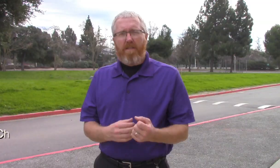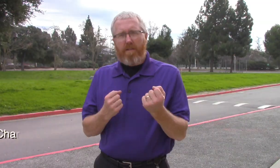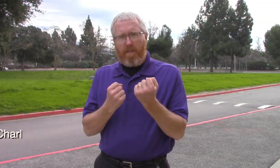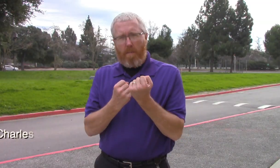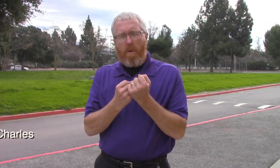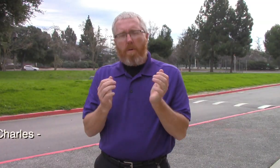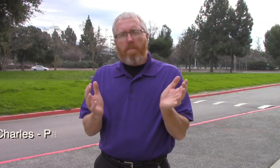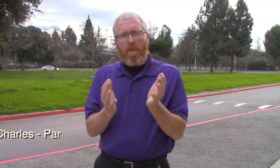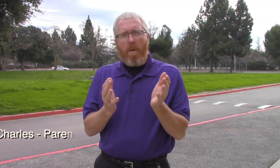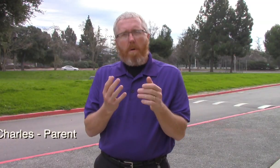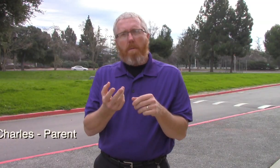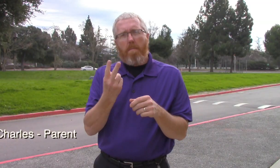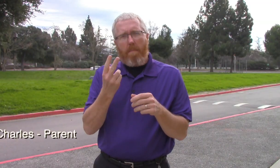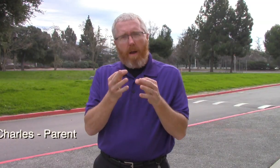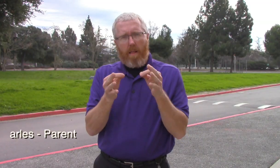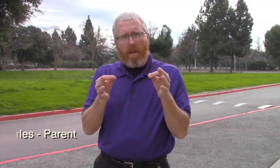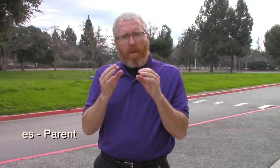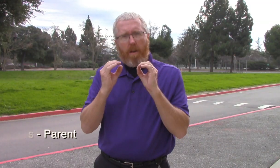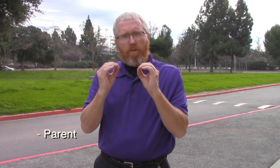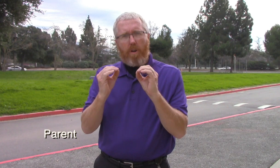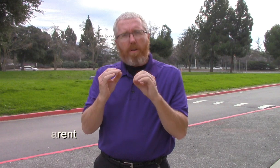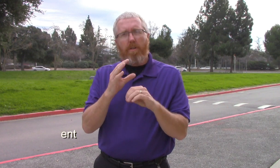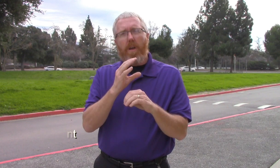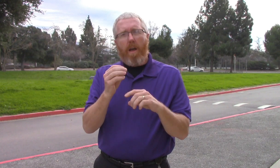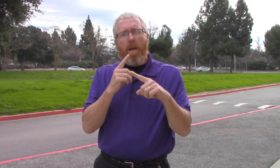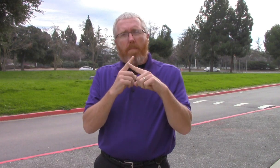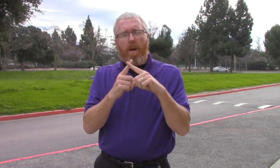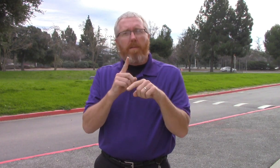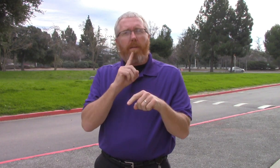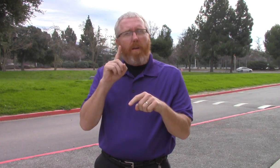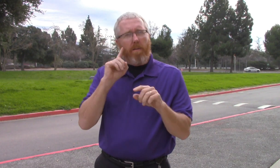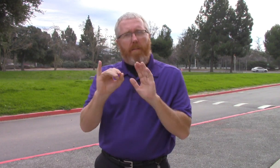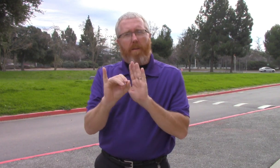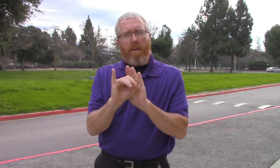Supports and promotes bilingual education and positive Deaf identity